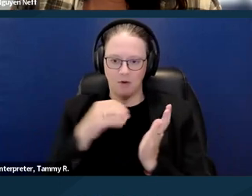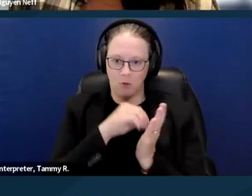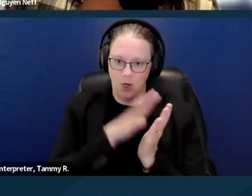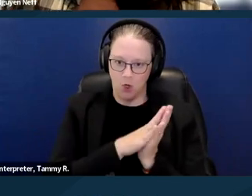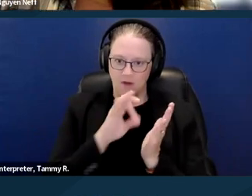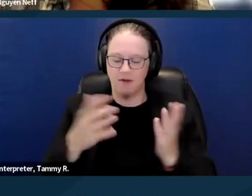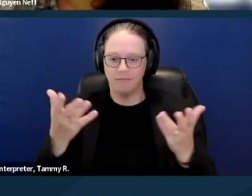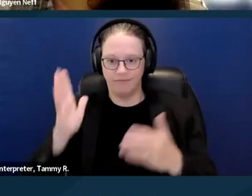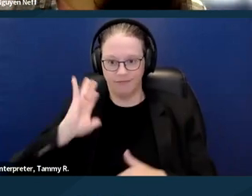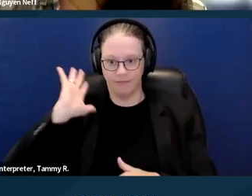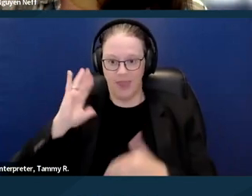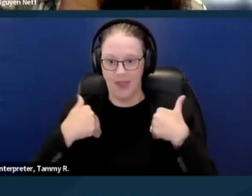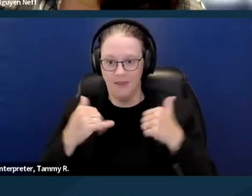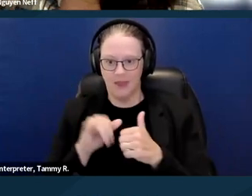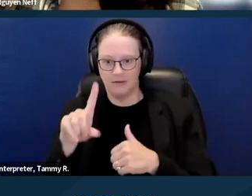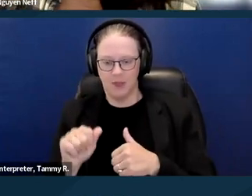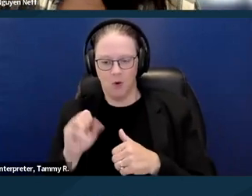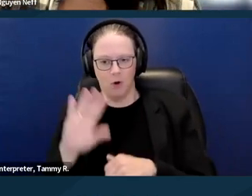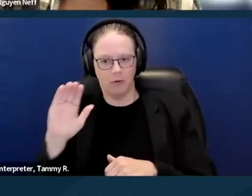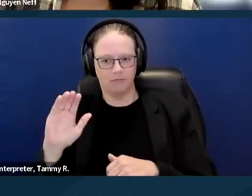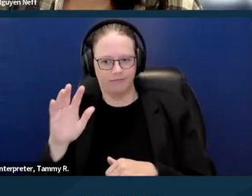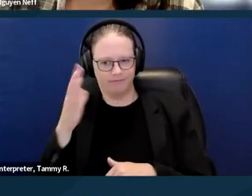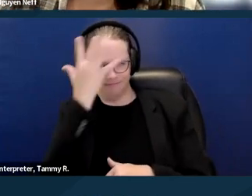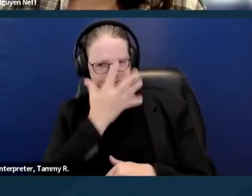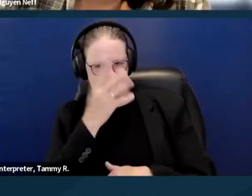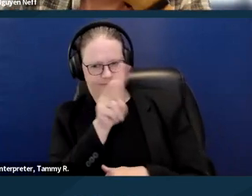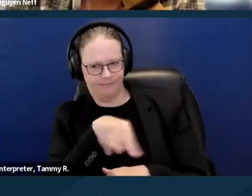or if you're regarded as someone having a physical, or mental impairment.